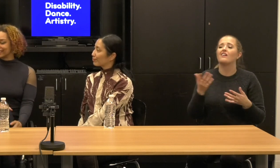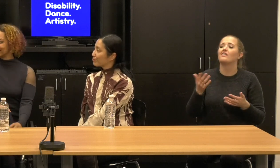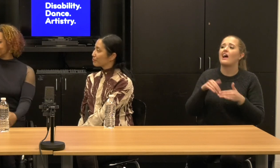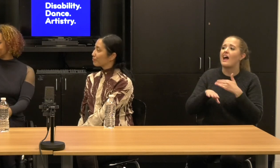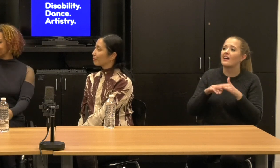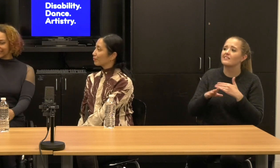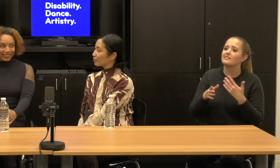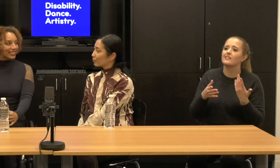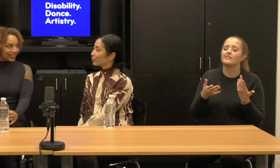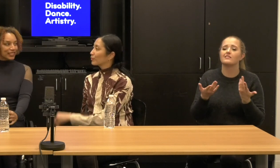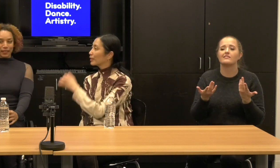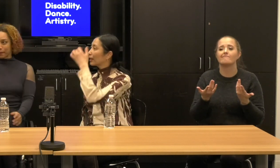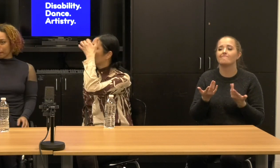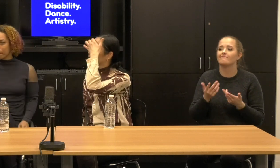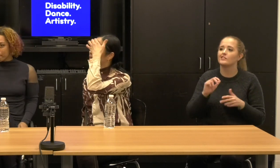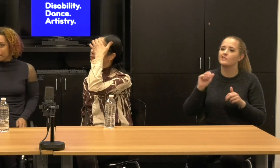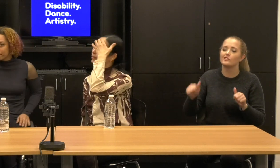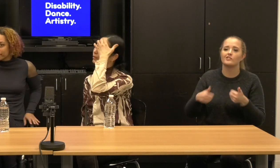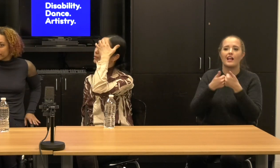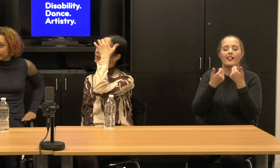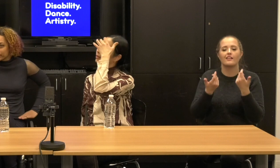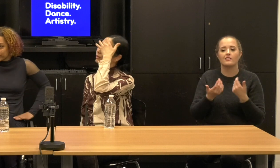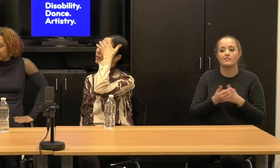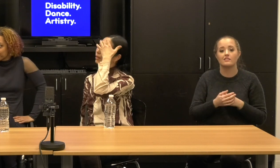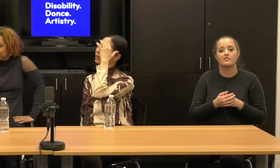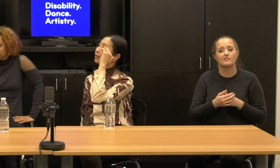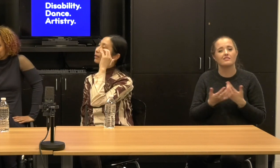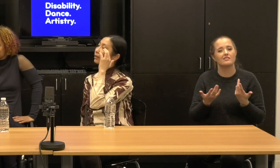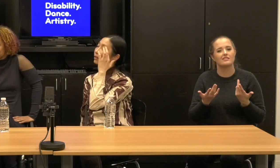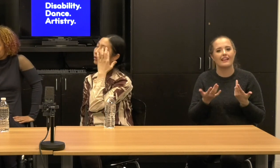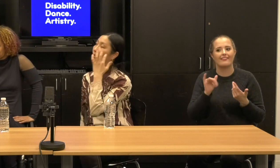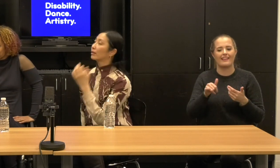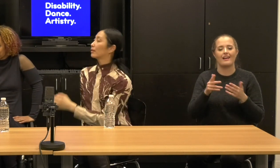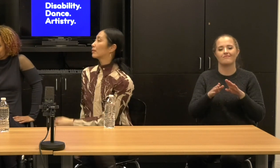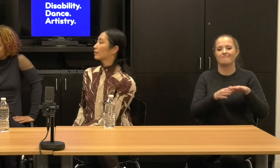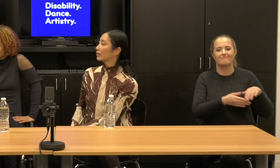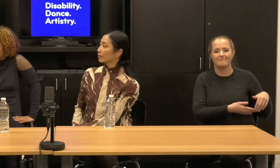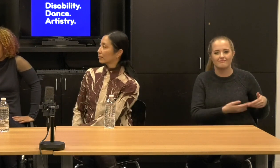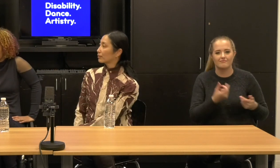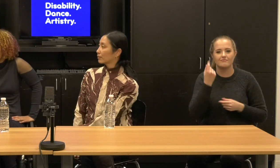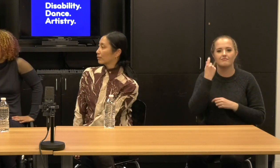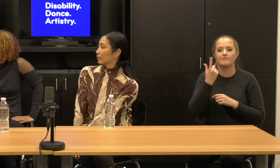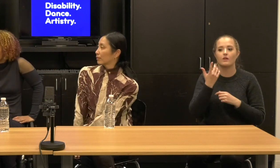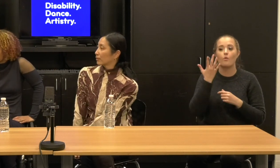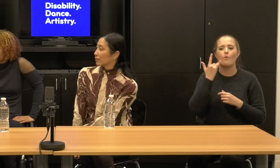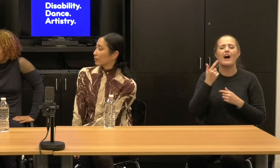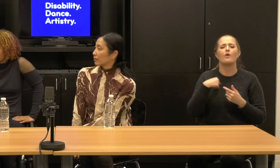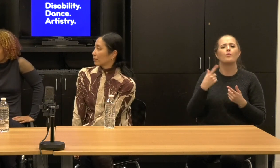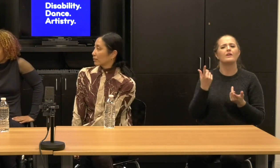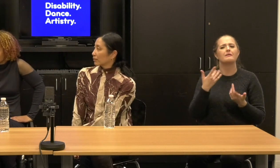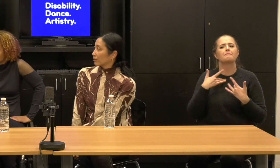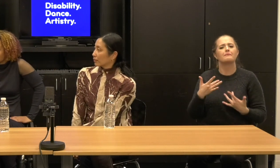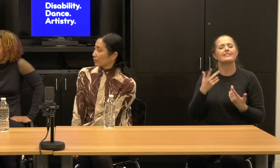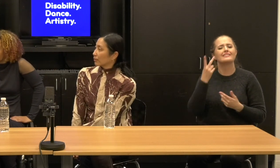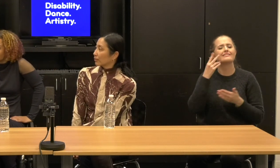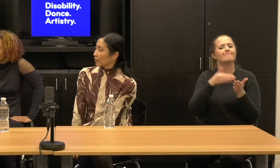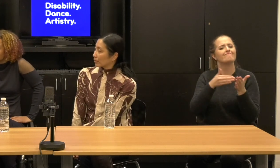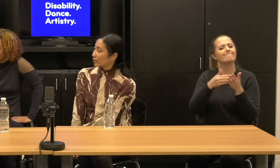It's like often a thing that we hear in, in making disability arts and arts in general Accessible.